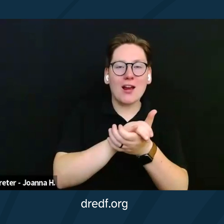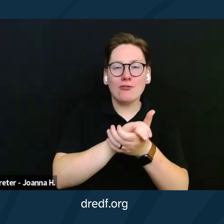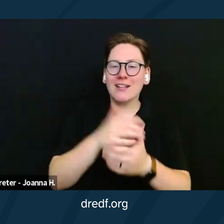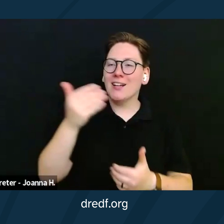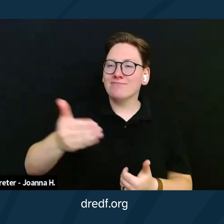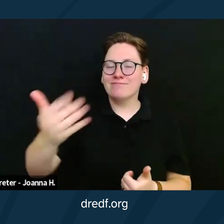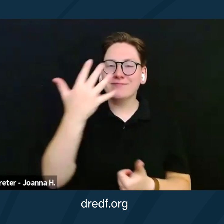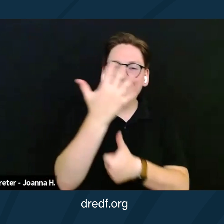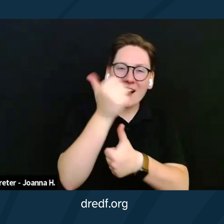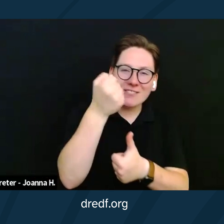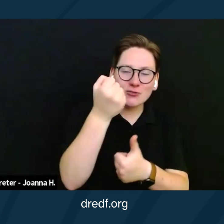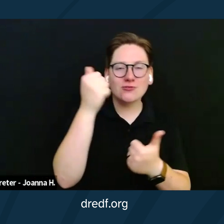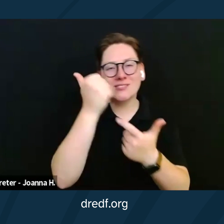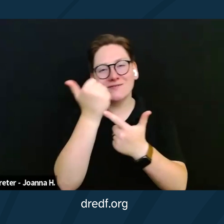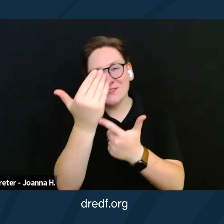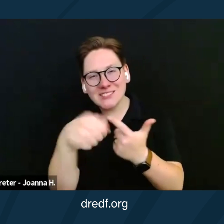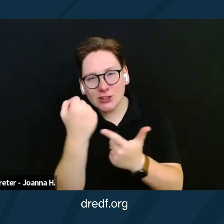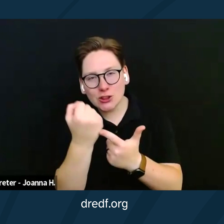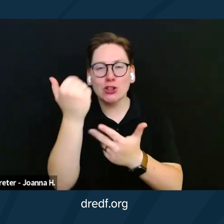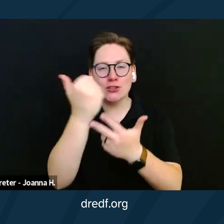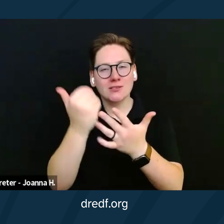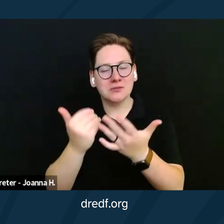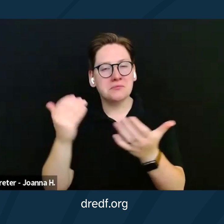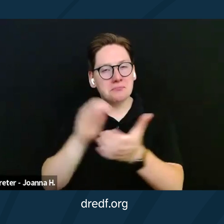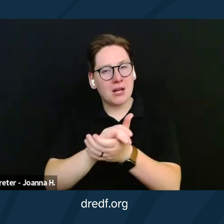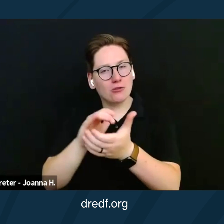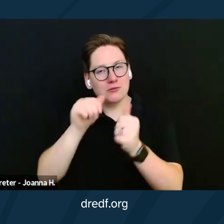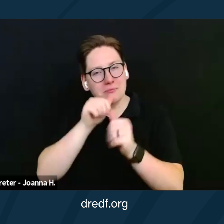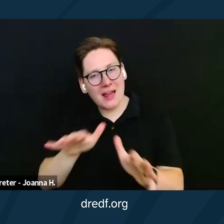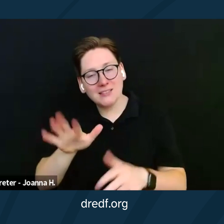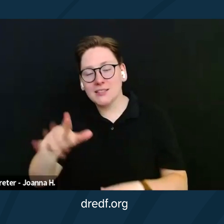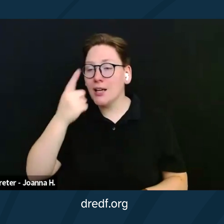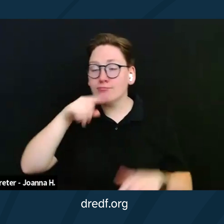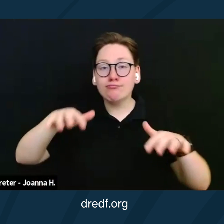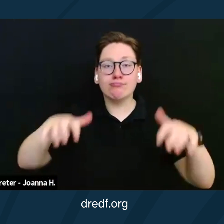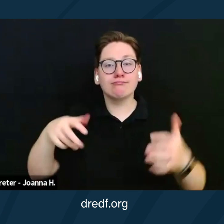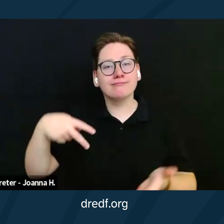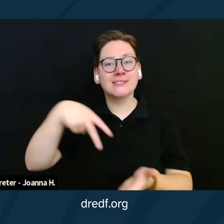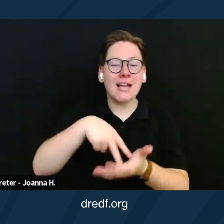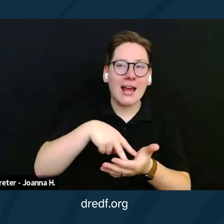like 5, 10, 15 years and so on. And you are asked to stand while you receive a special blessing.